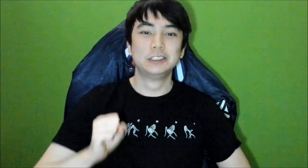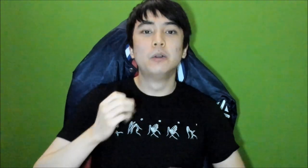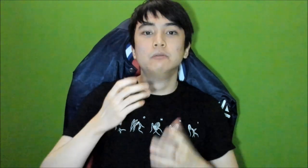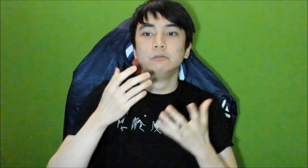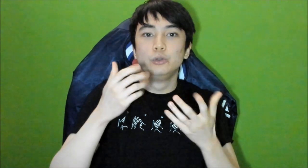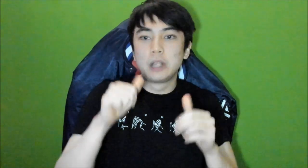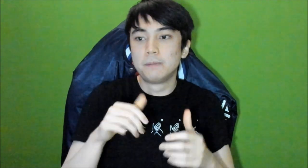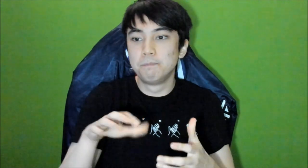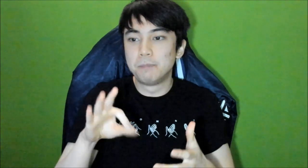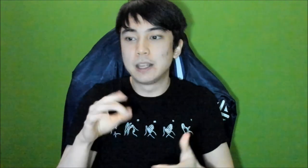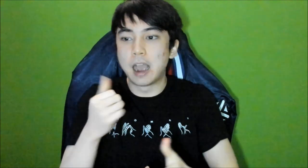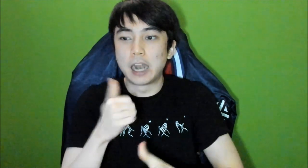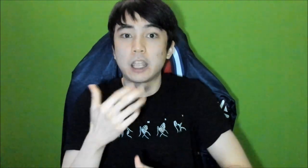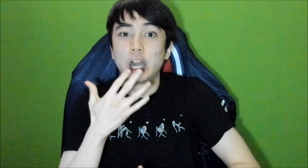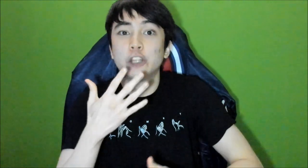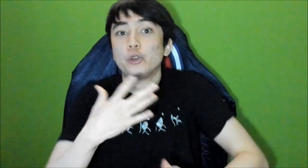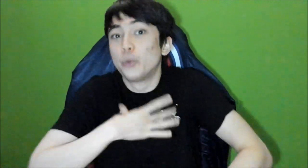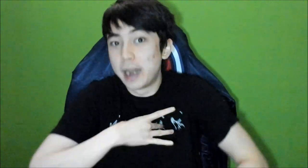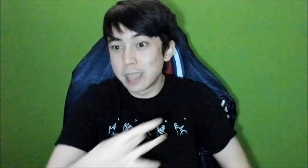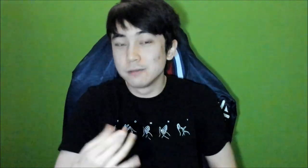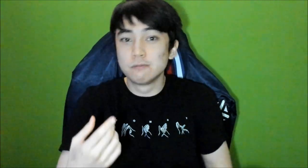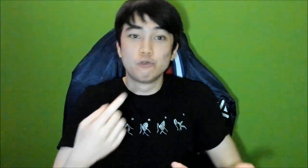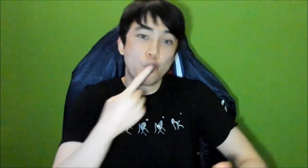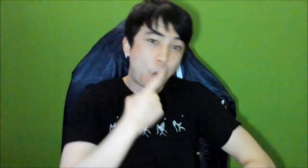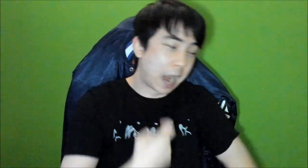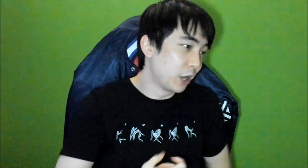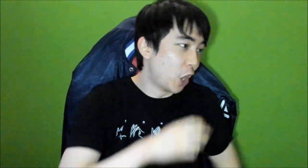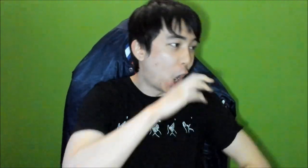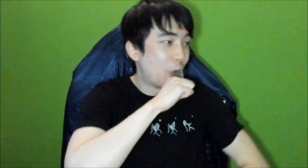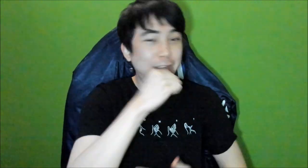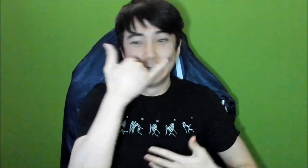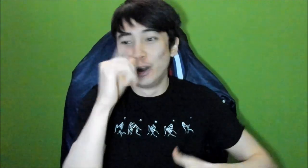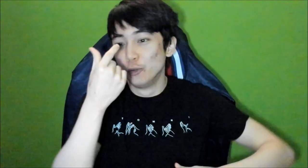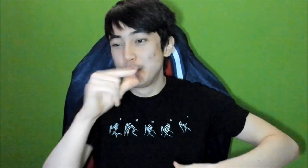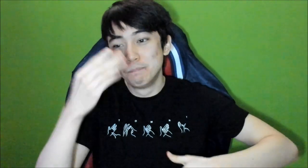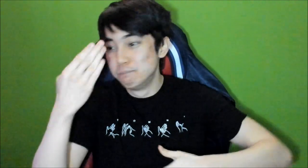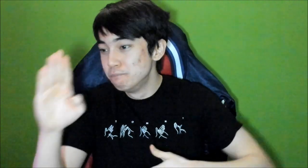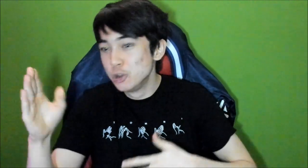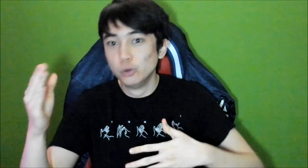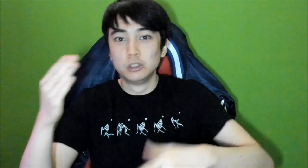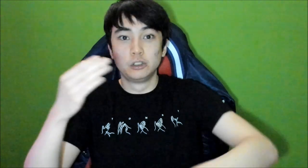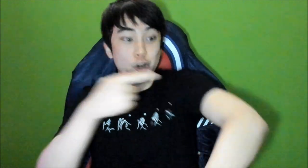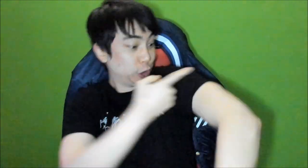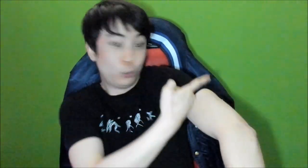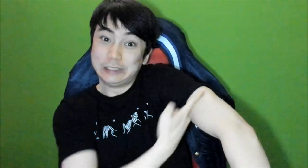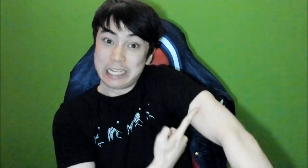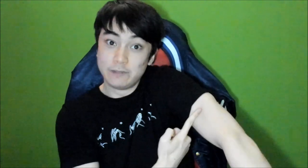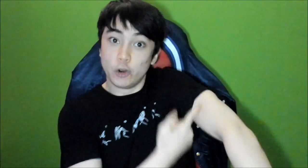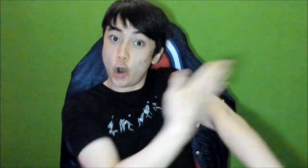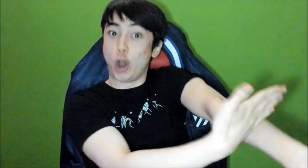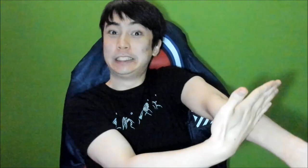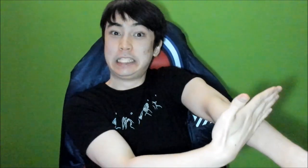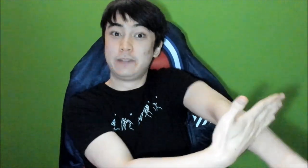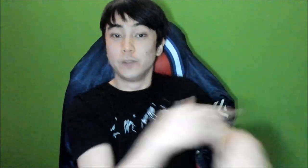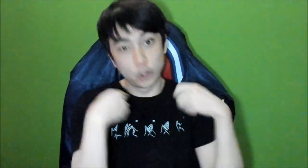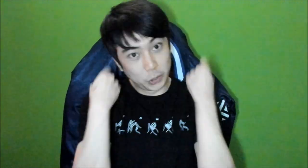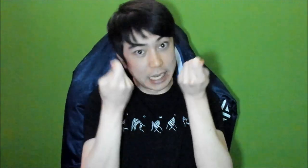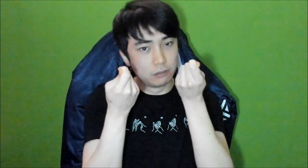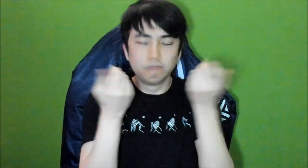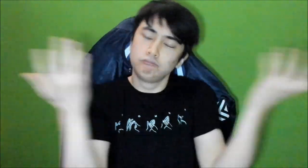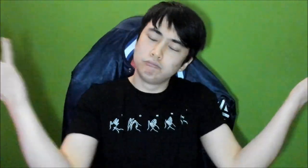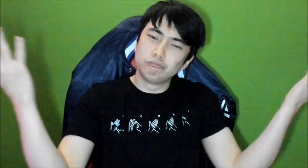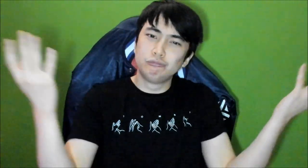You can pick any color you like. Red, orange, yellow, green, blue, short sleeve, long sleeve, or hoodie